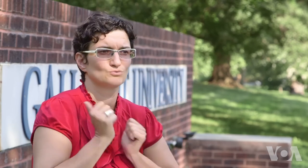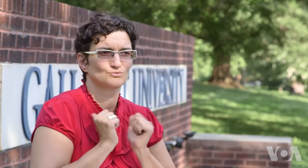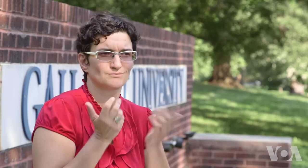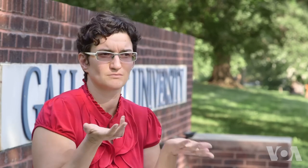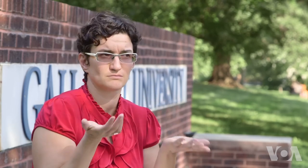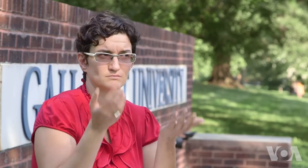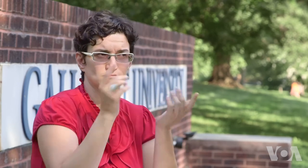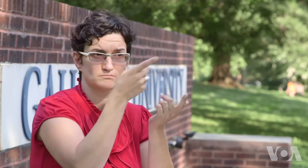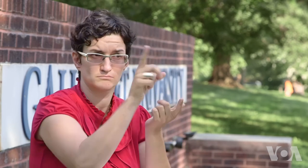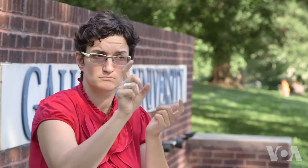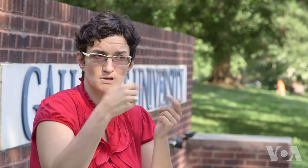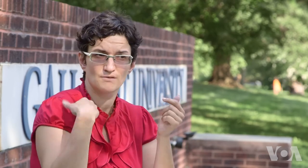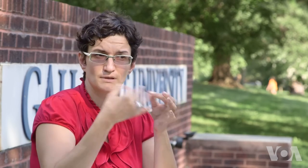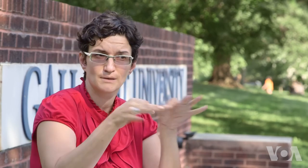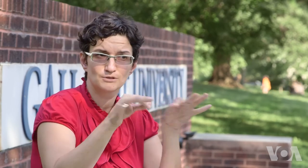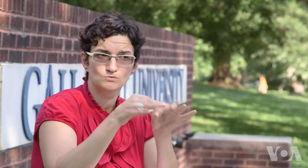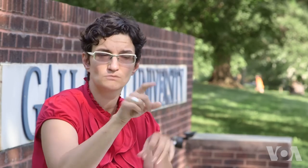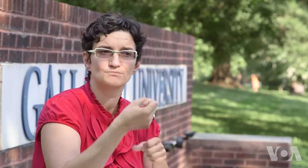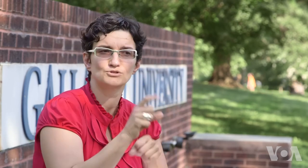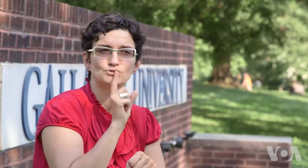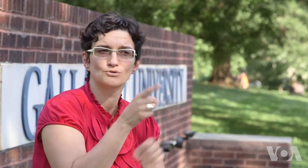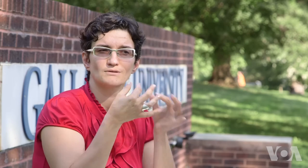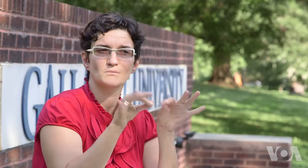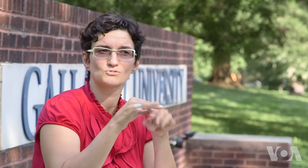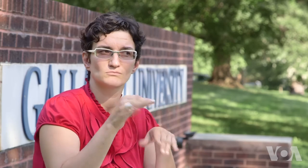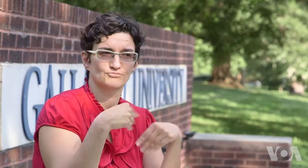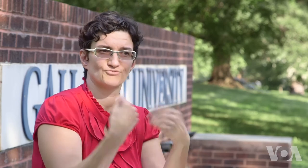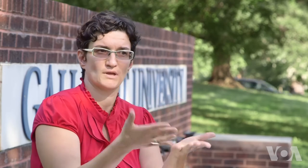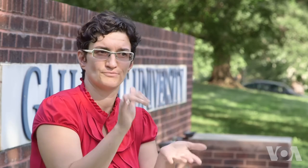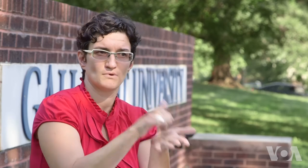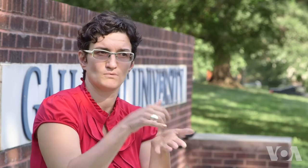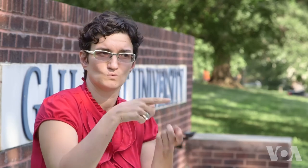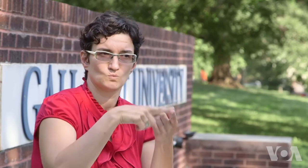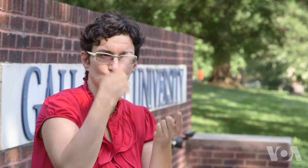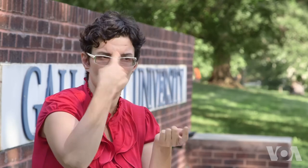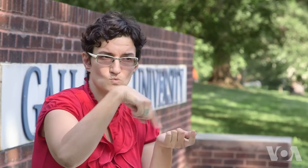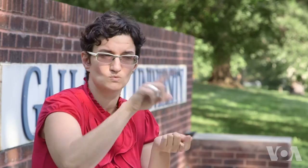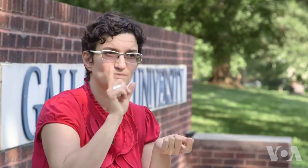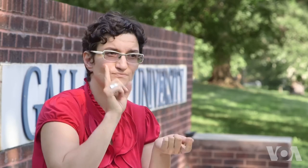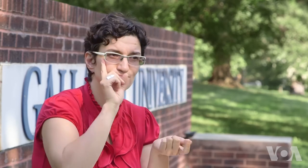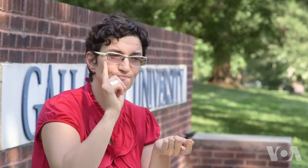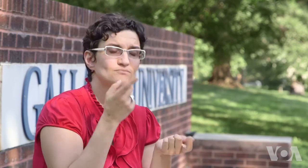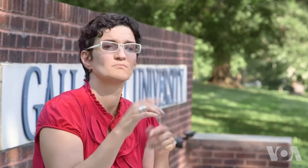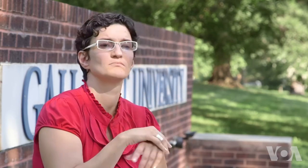For example, in a movie theater - they need to make sure that captioning is there. That’s access for people who are deaf.